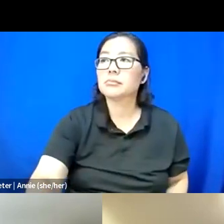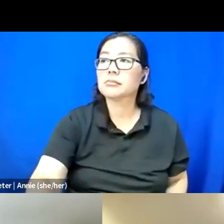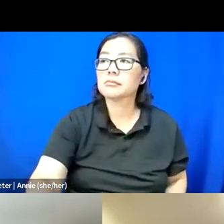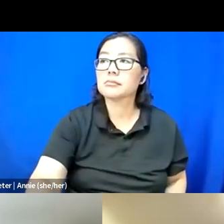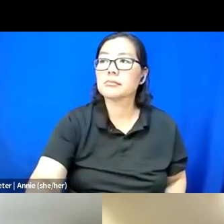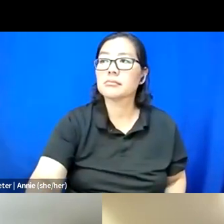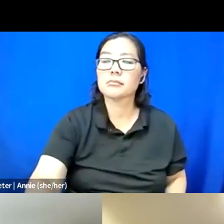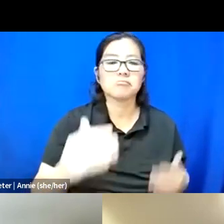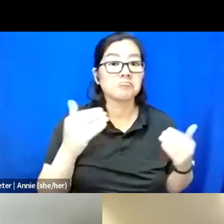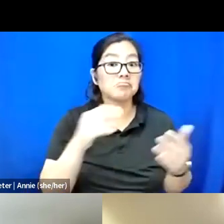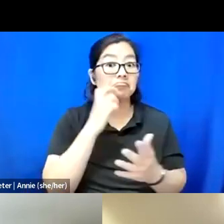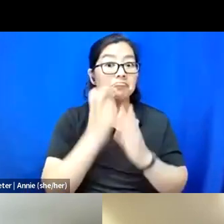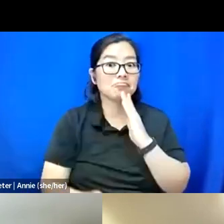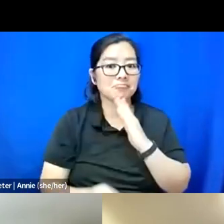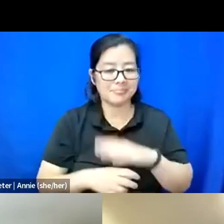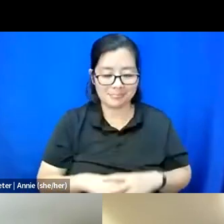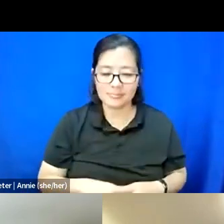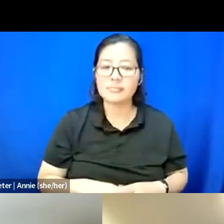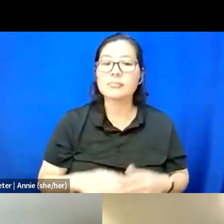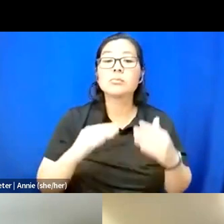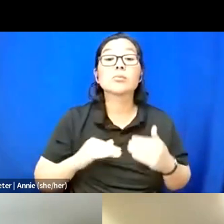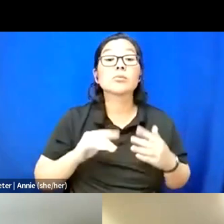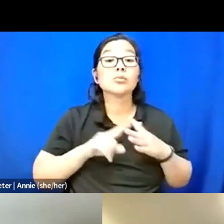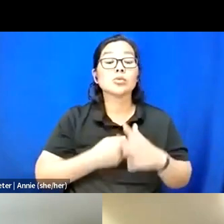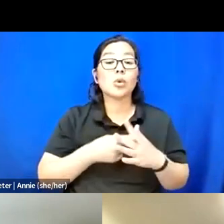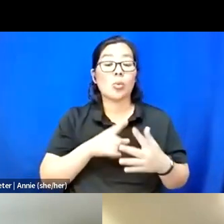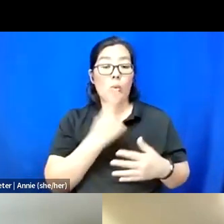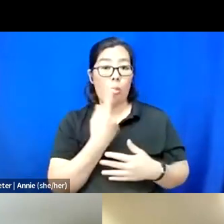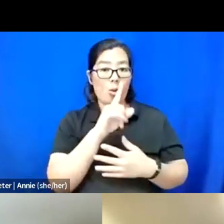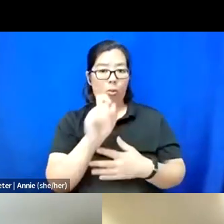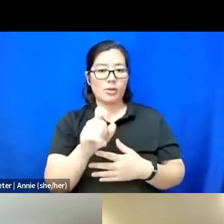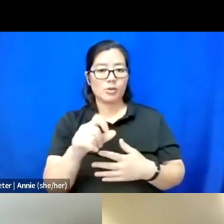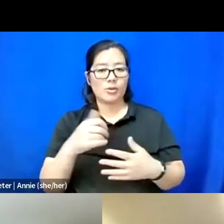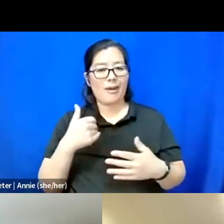So let's start off with a question to help us learn a little bit more about all of you.